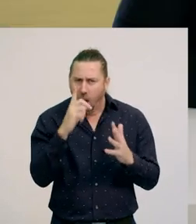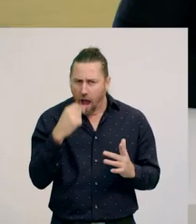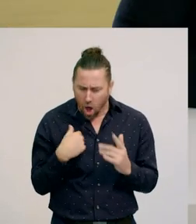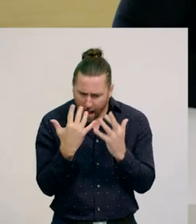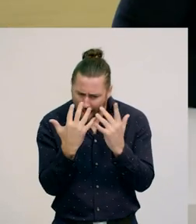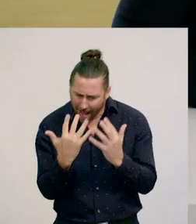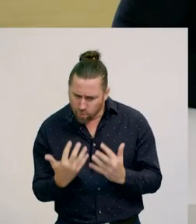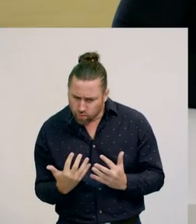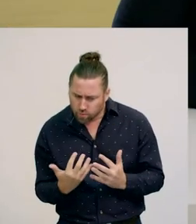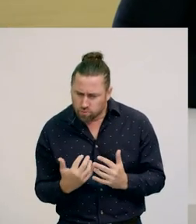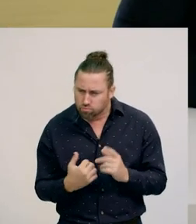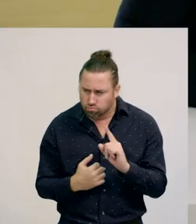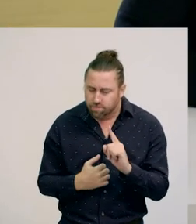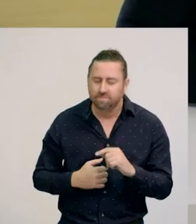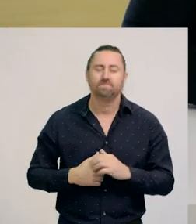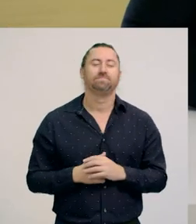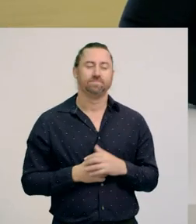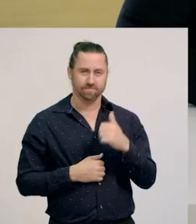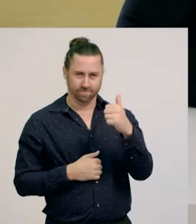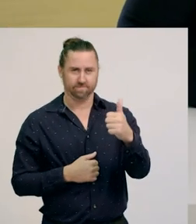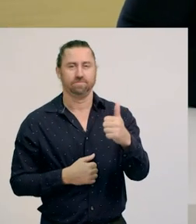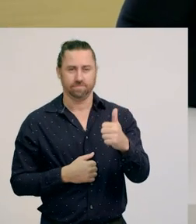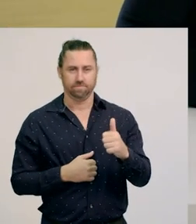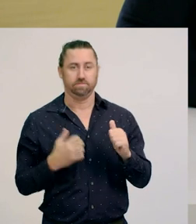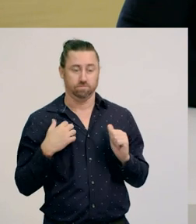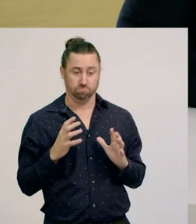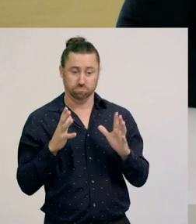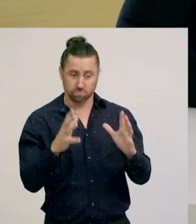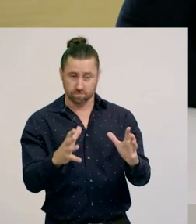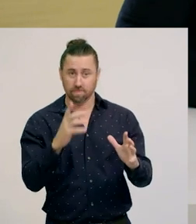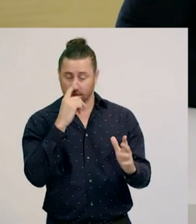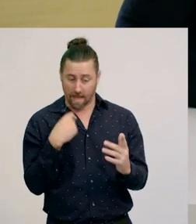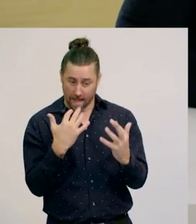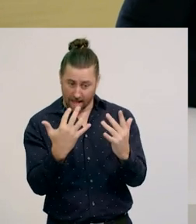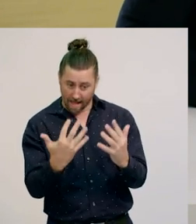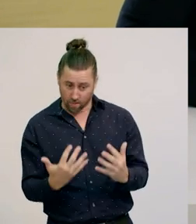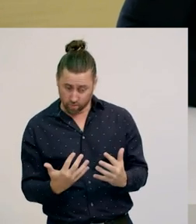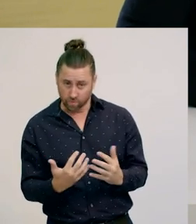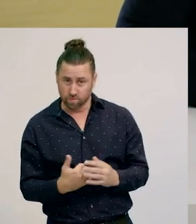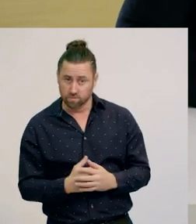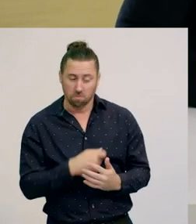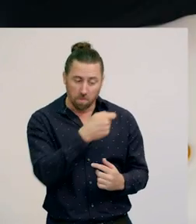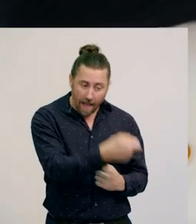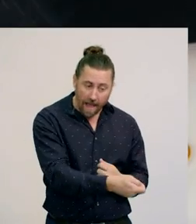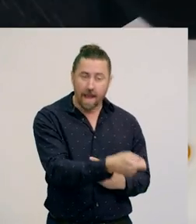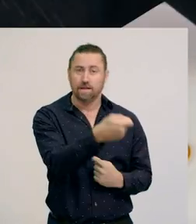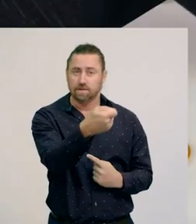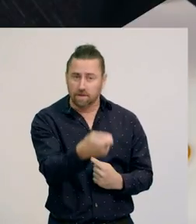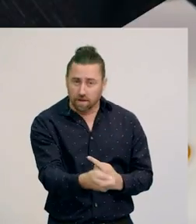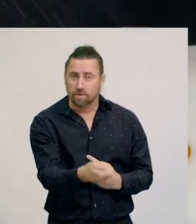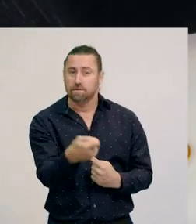Sure, Monique. Let’s put them here so we can count them one by one like this.